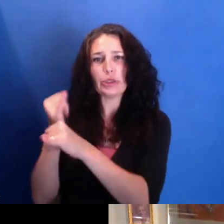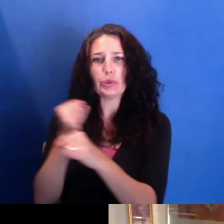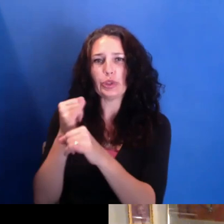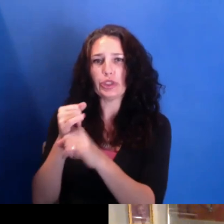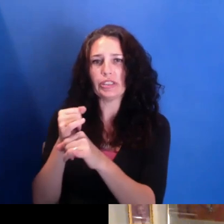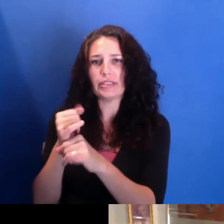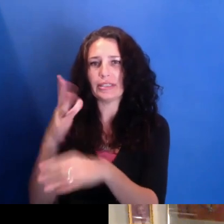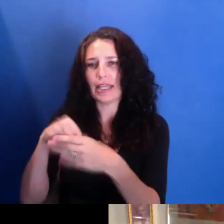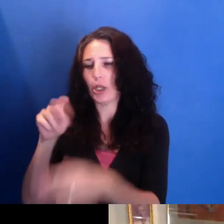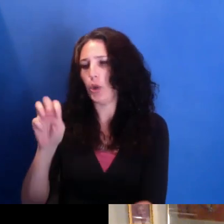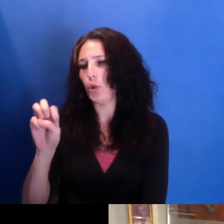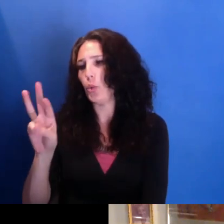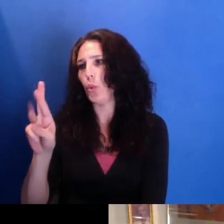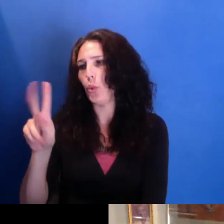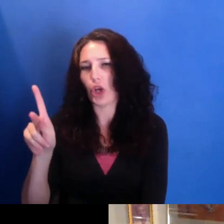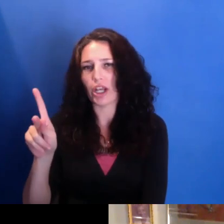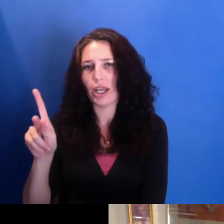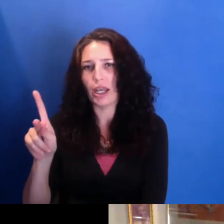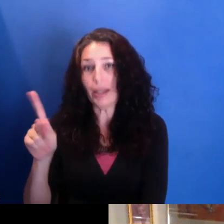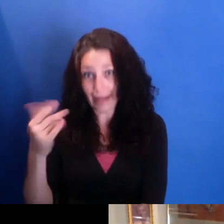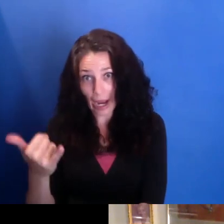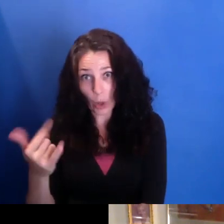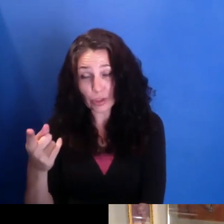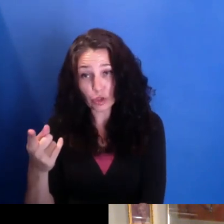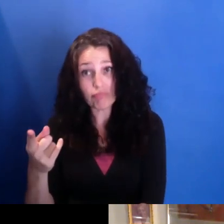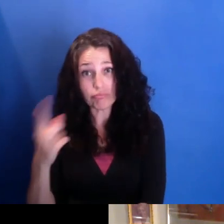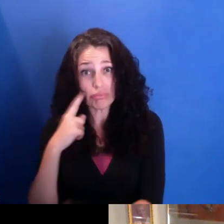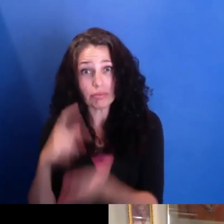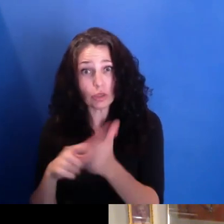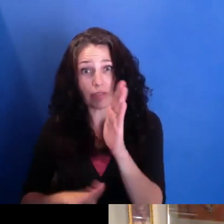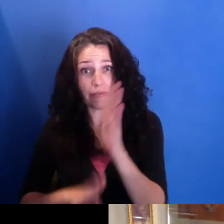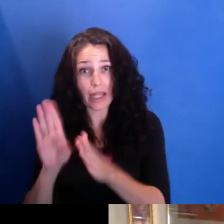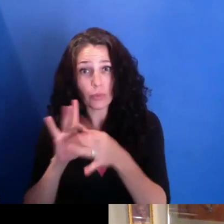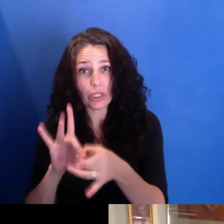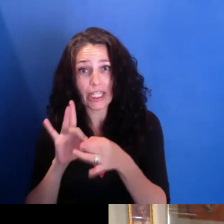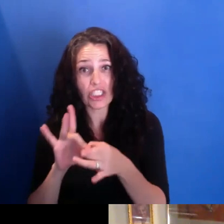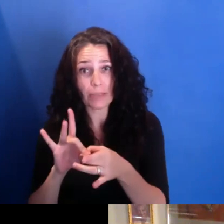And actually the people in your community then begin to count on you in some way.